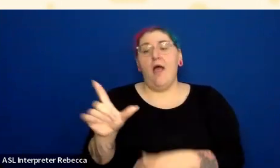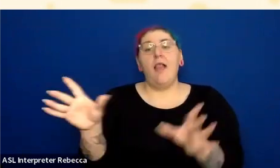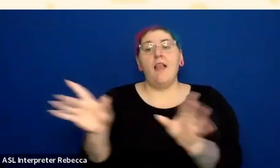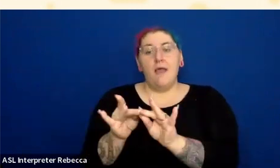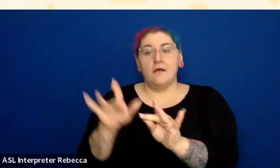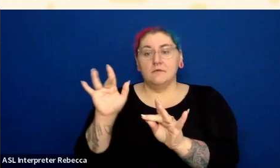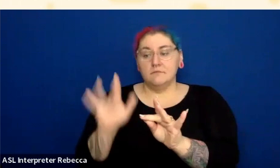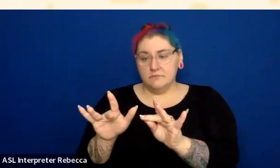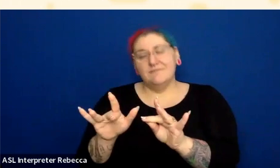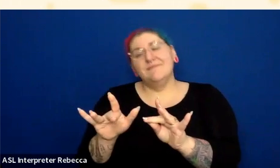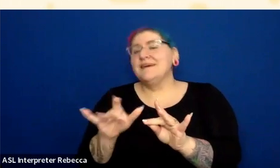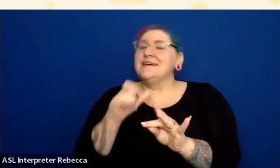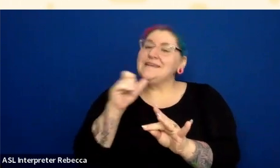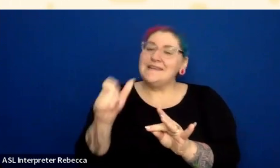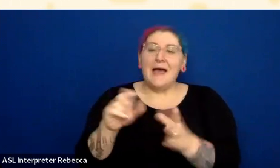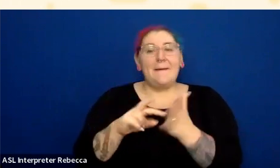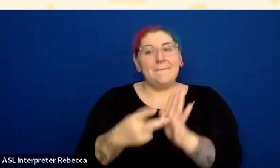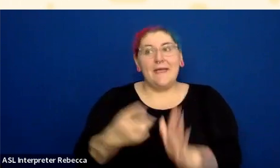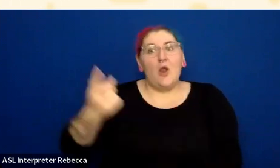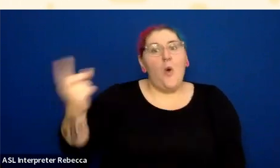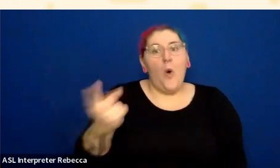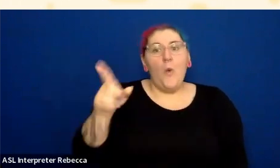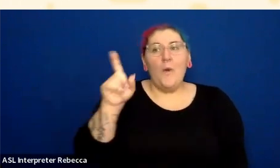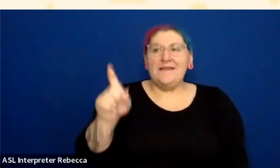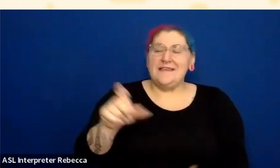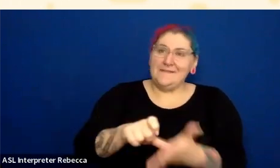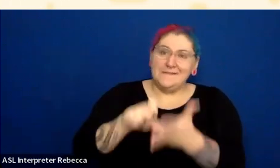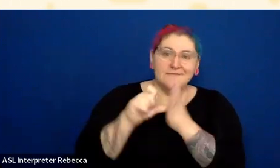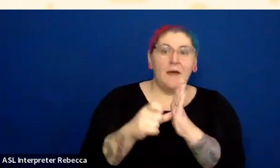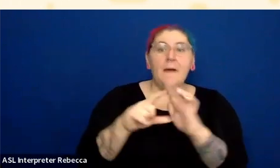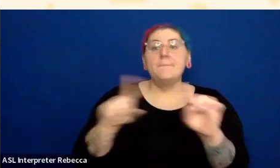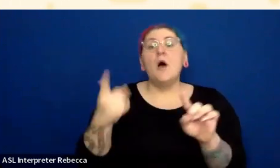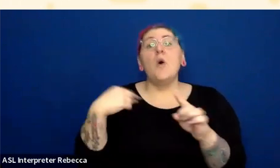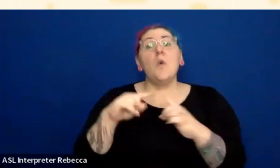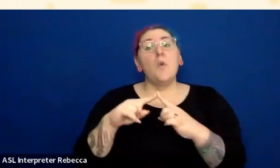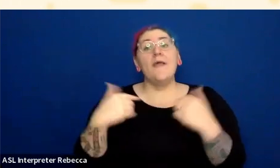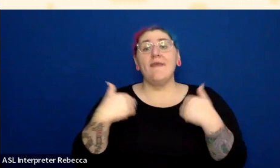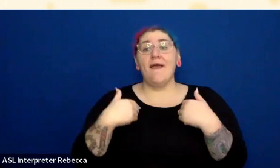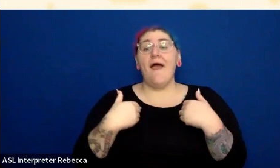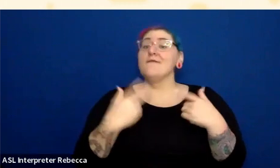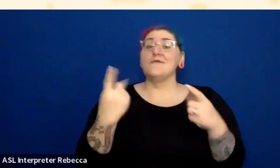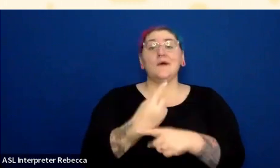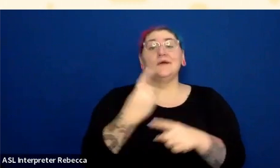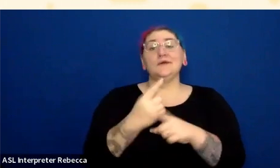It just make them better, it makes them, I think, more usable, more mobile-friendly, more scannable,